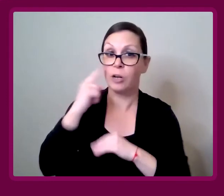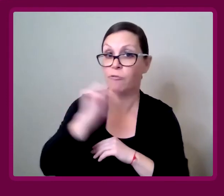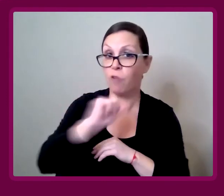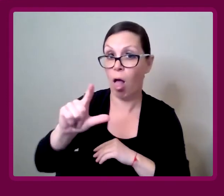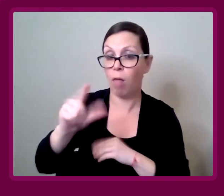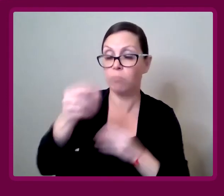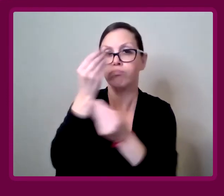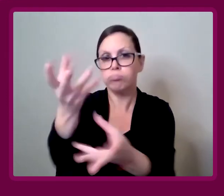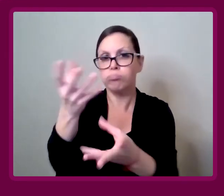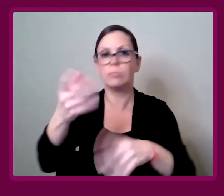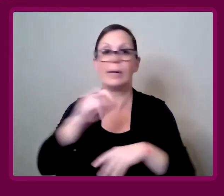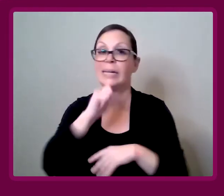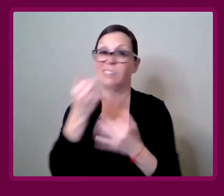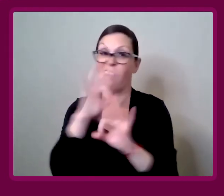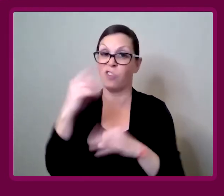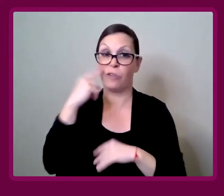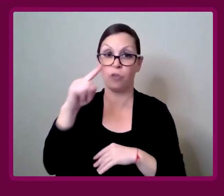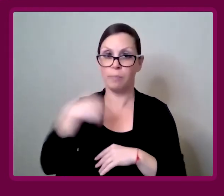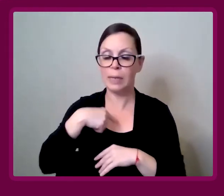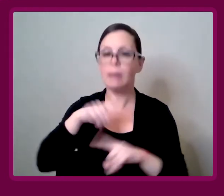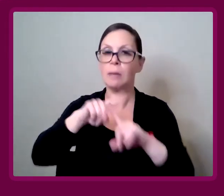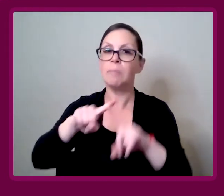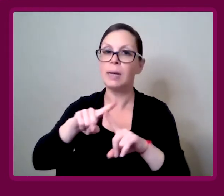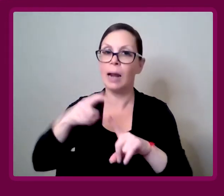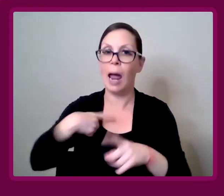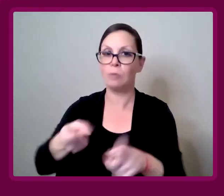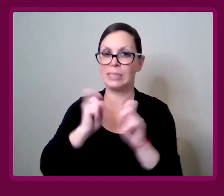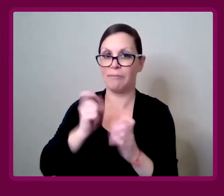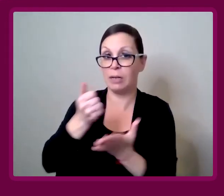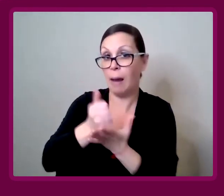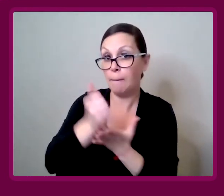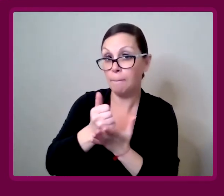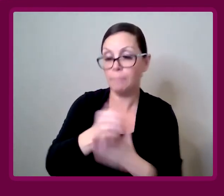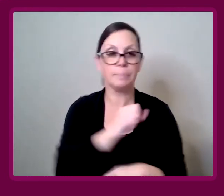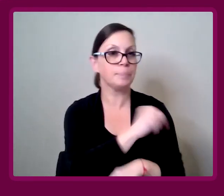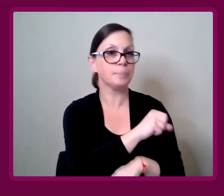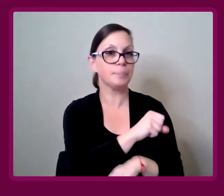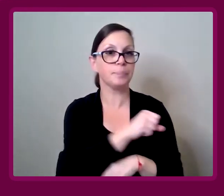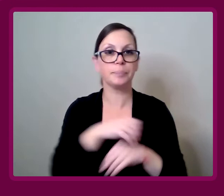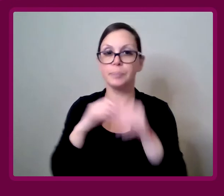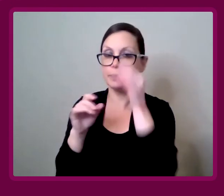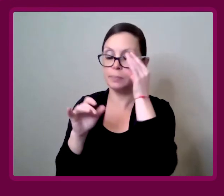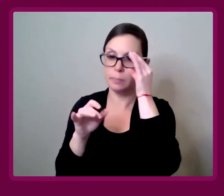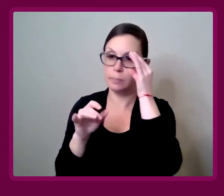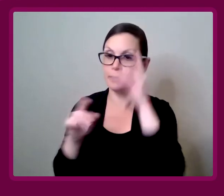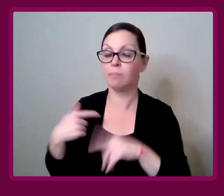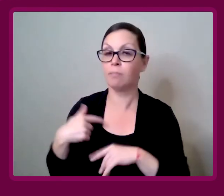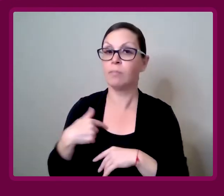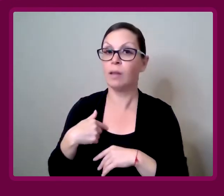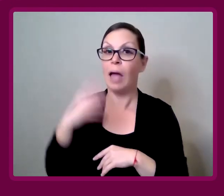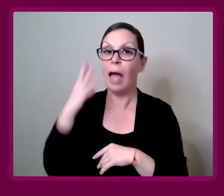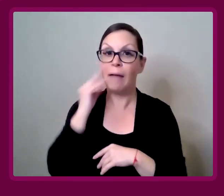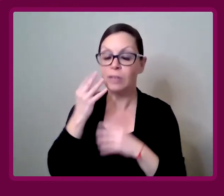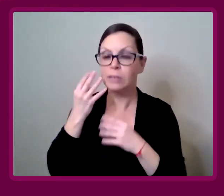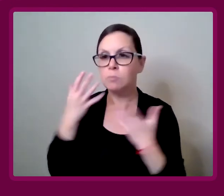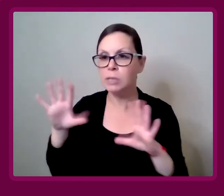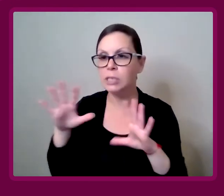It's not free for everyone, but it wasn't free for me either, but I had some help. Amy Francis-Smith: Being able to be an architect as a professional,